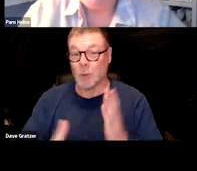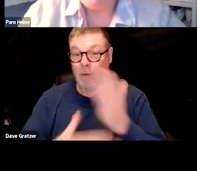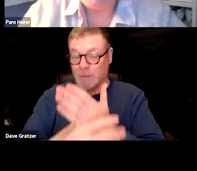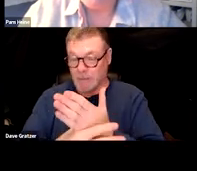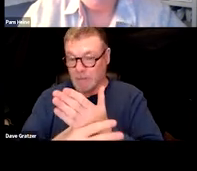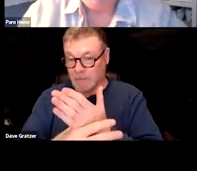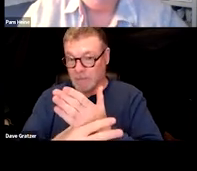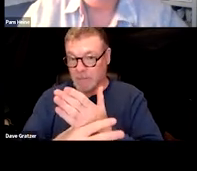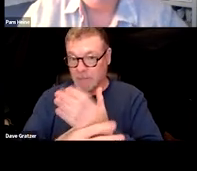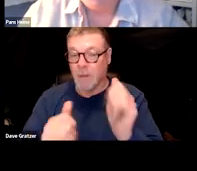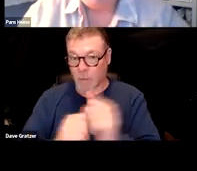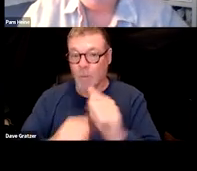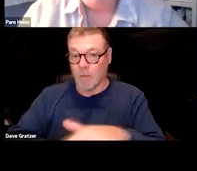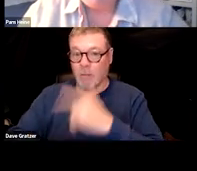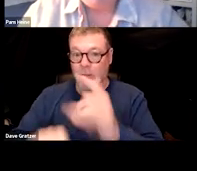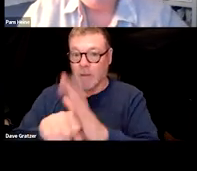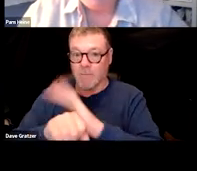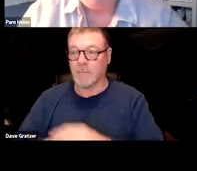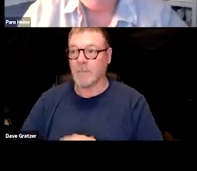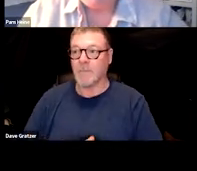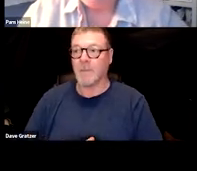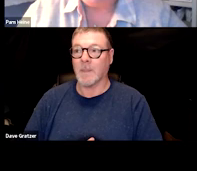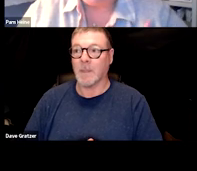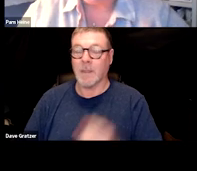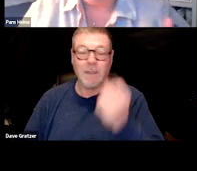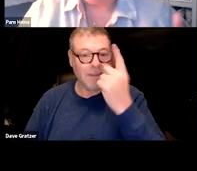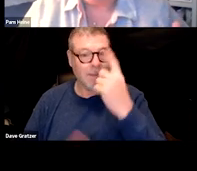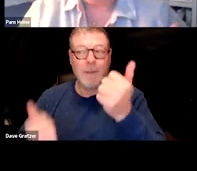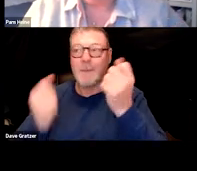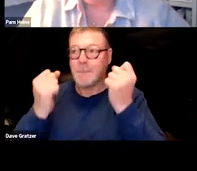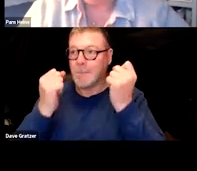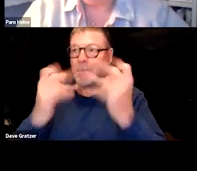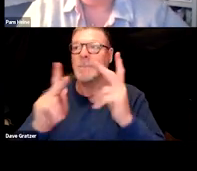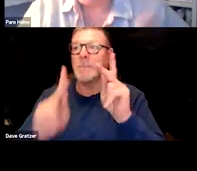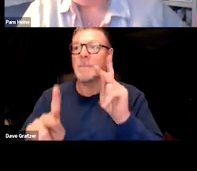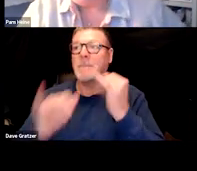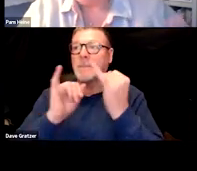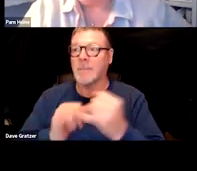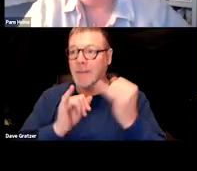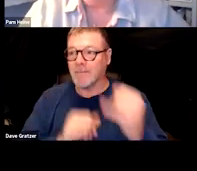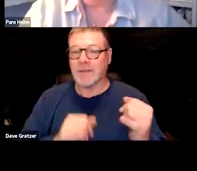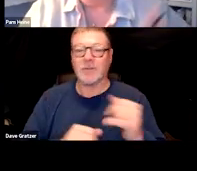and it's not lost on us that many individuals, we're not talking about SOAR applicants.